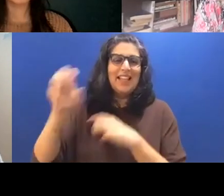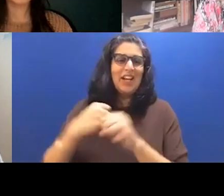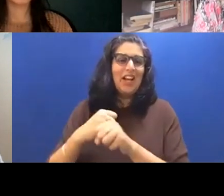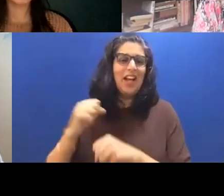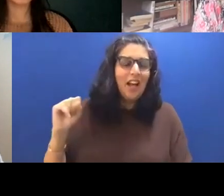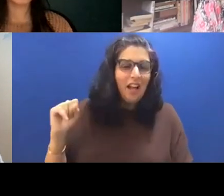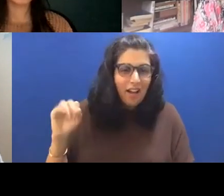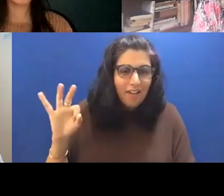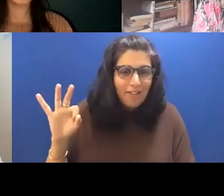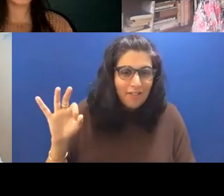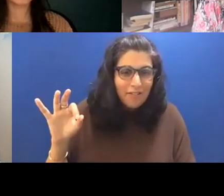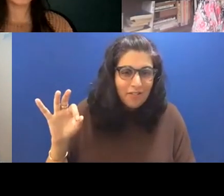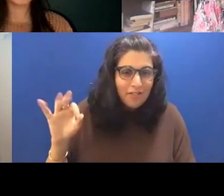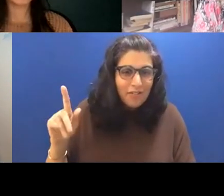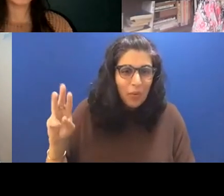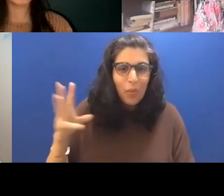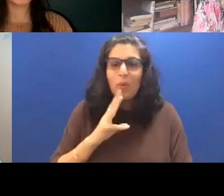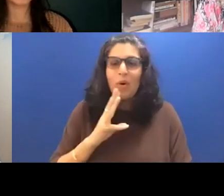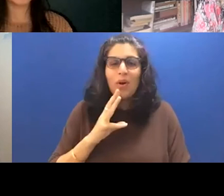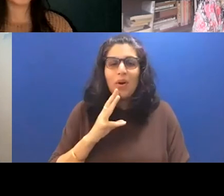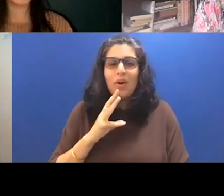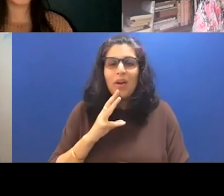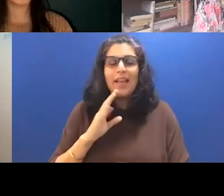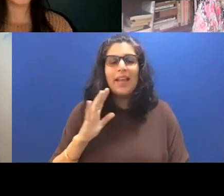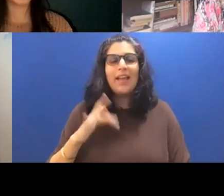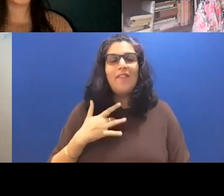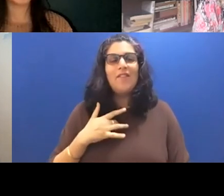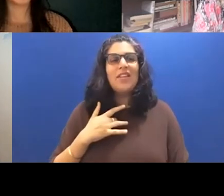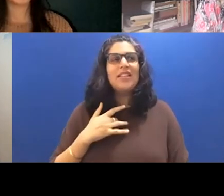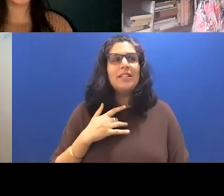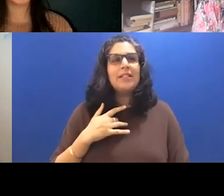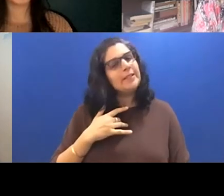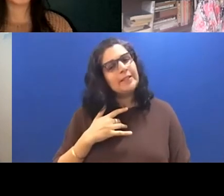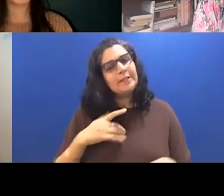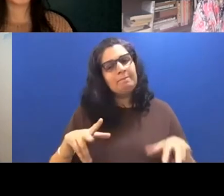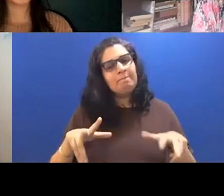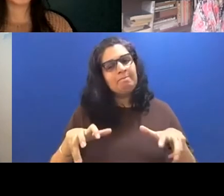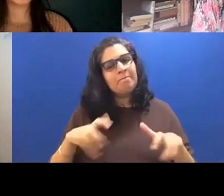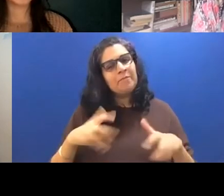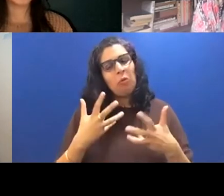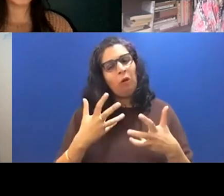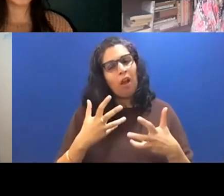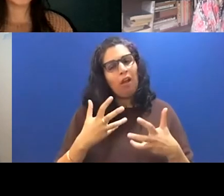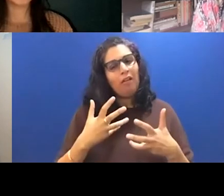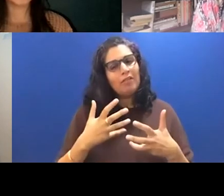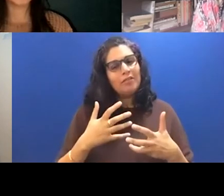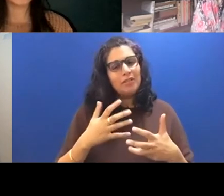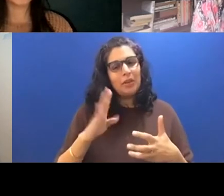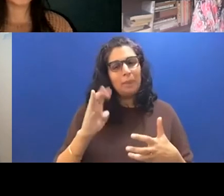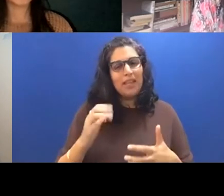so selfish to want to be known. And I think that I chose this as the epigraph because